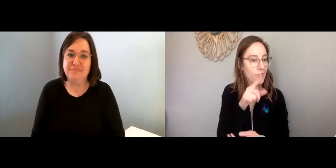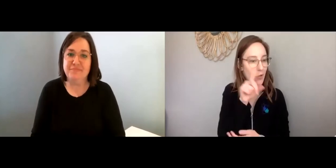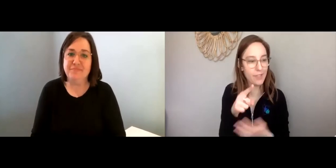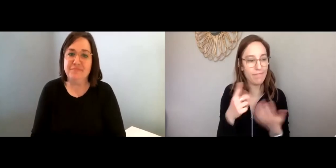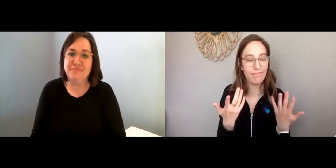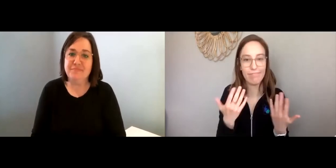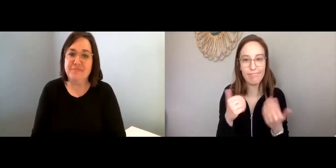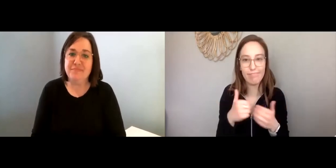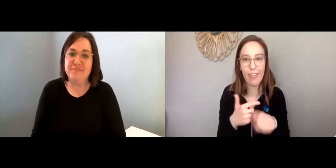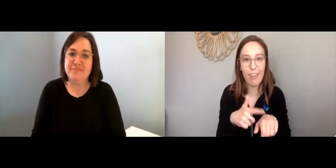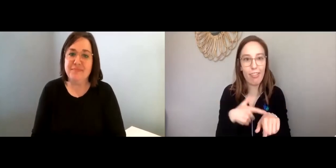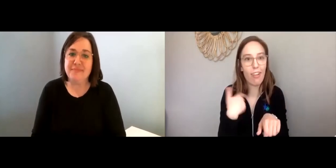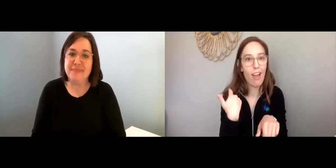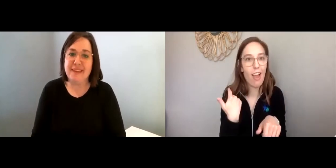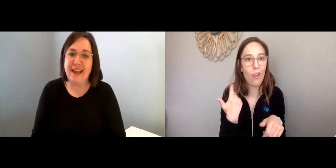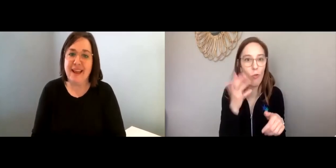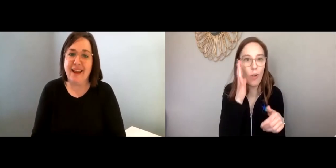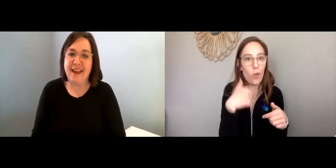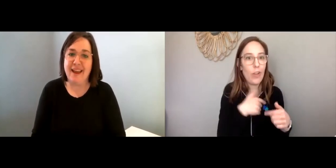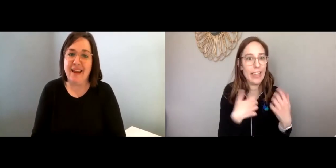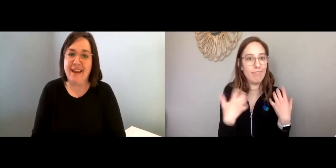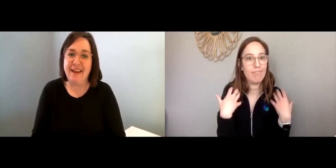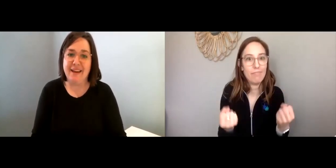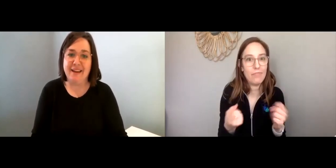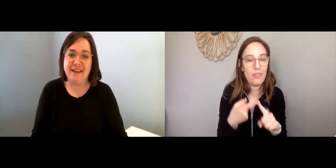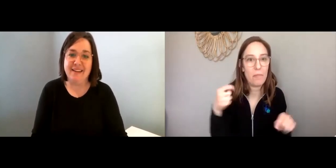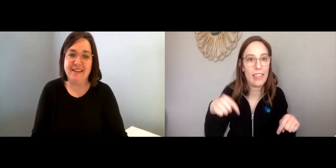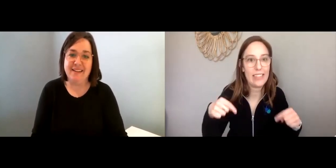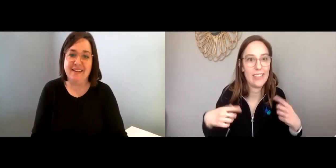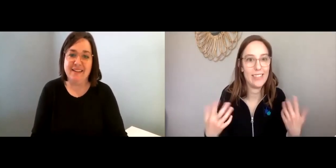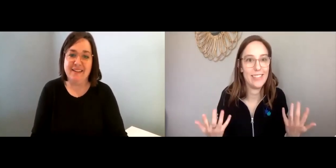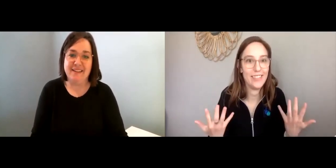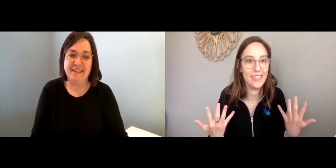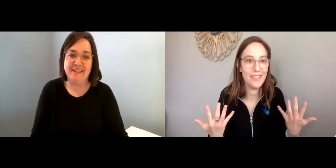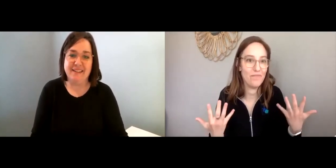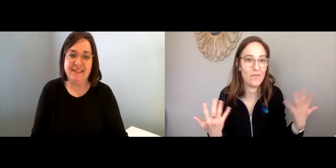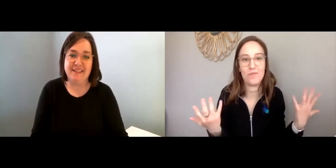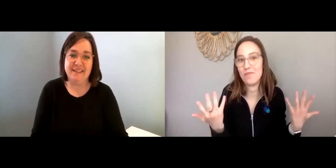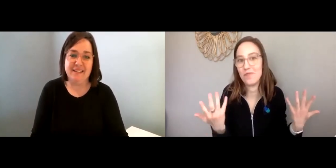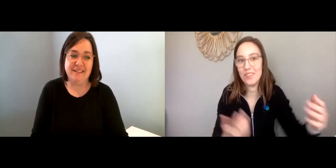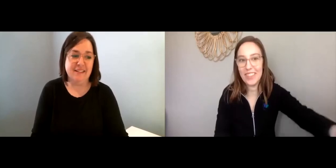Maggie: So, uh, next question: How long will it take to heal from all this?